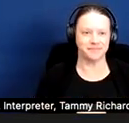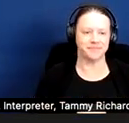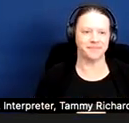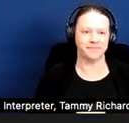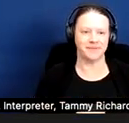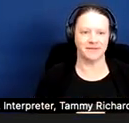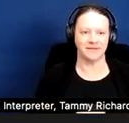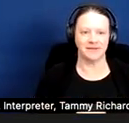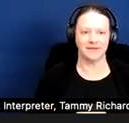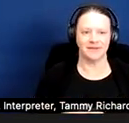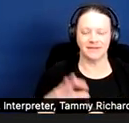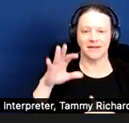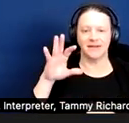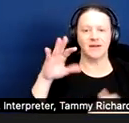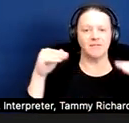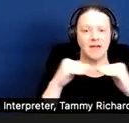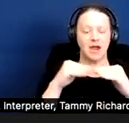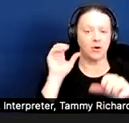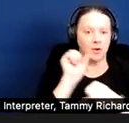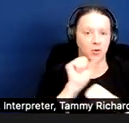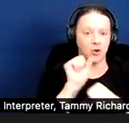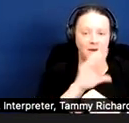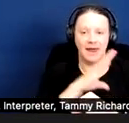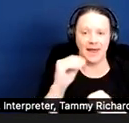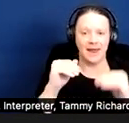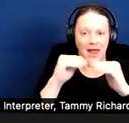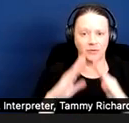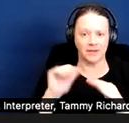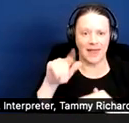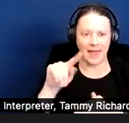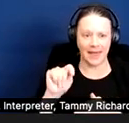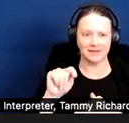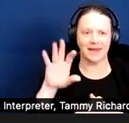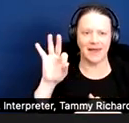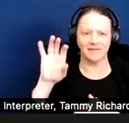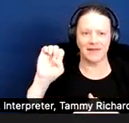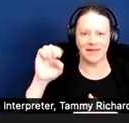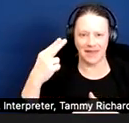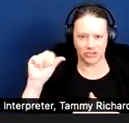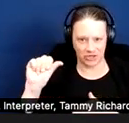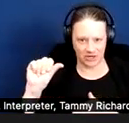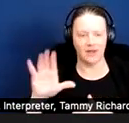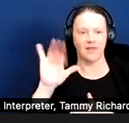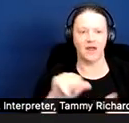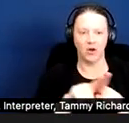The Fair Employment and Housing Act also contains an affirmative obligation to provide reasonable